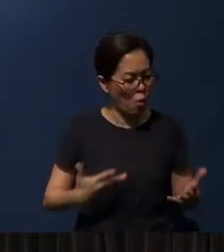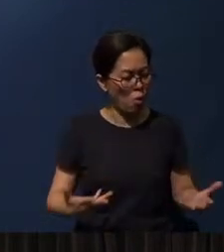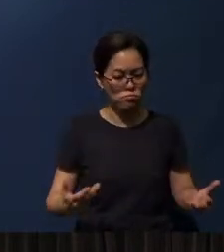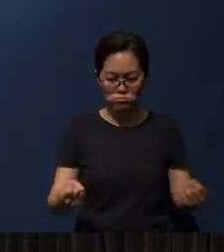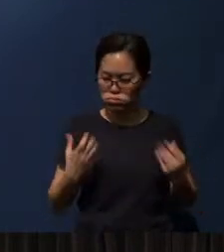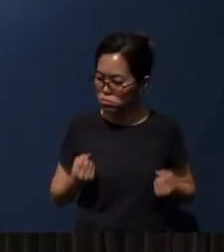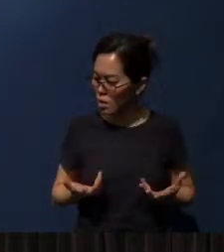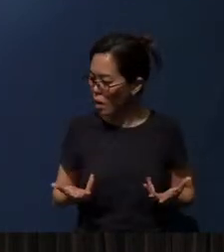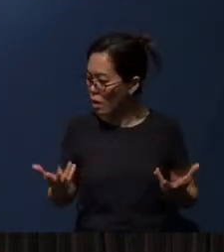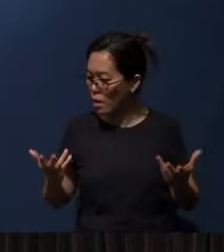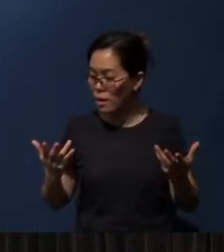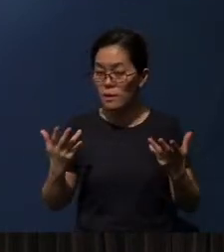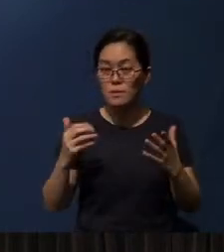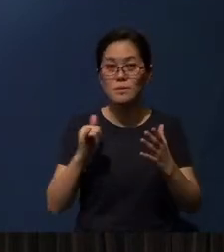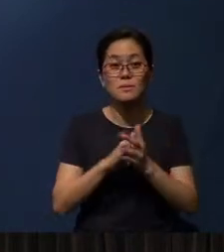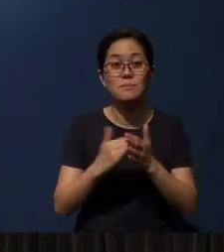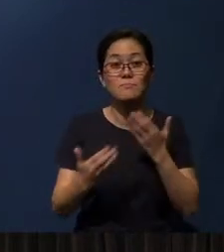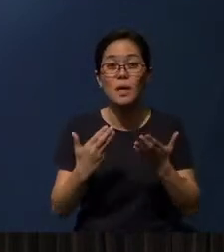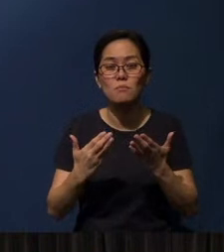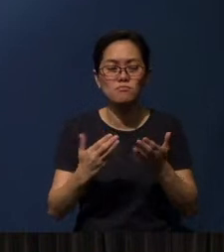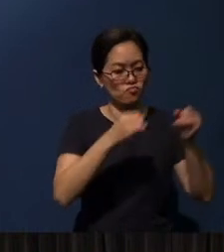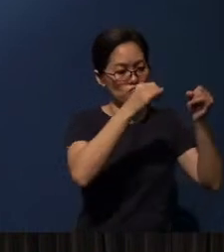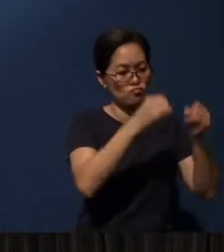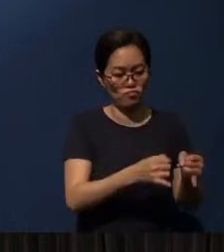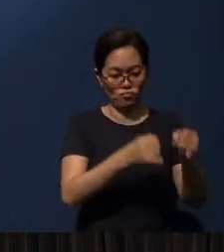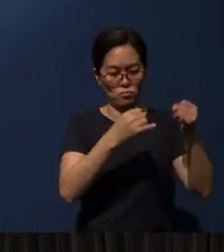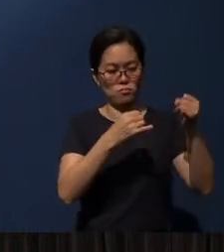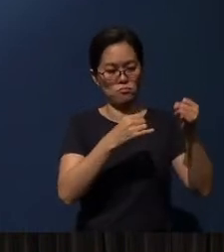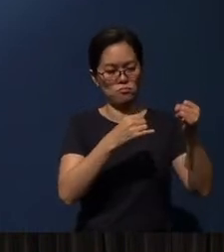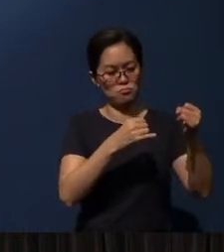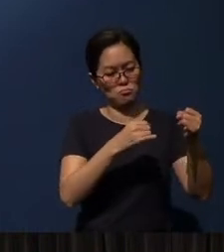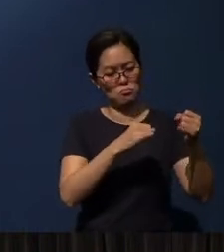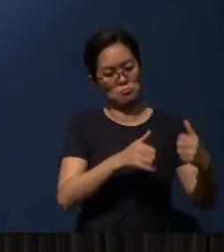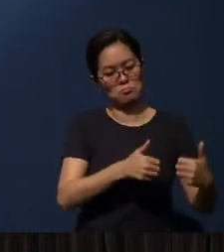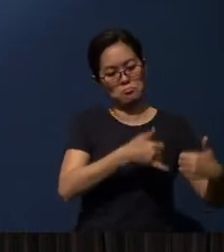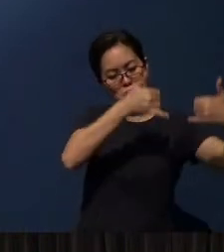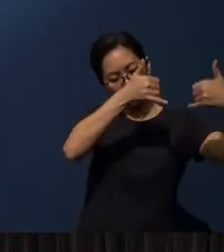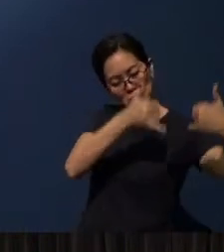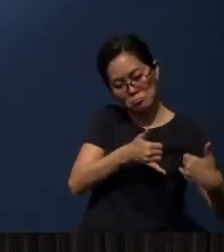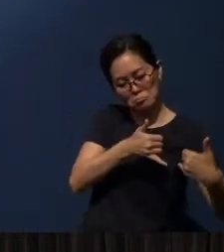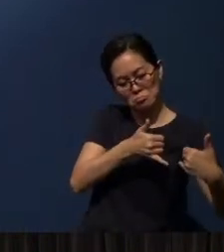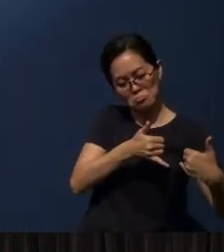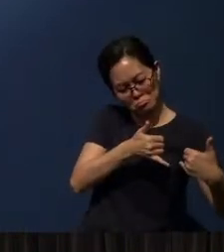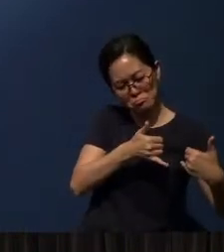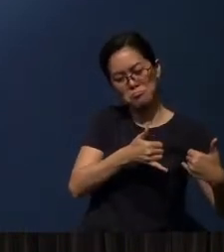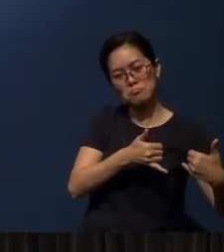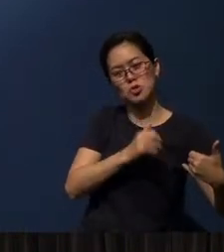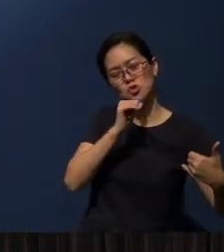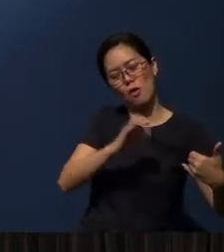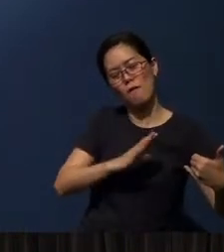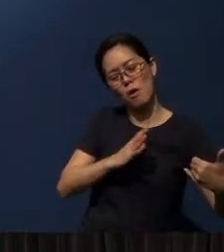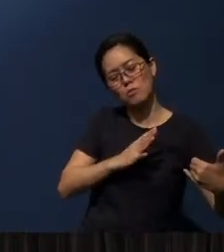This might be by an individual (sitting) privately next to us on an informal basis and they just chat with us,